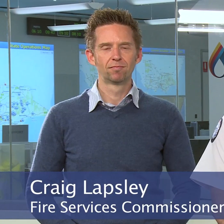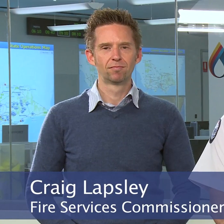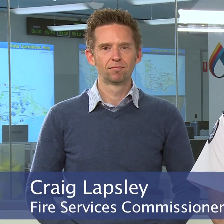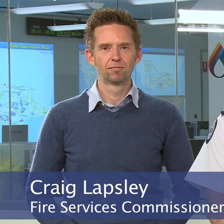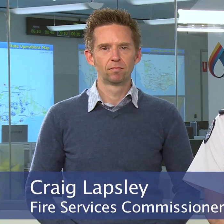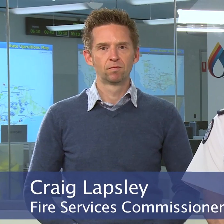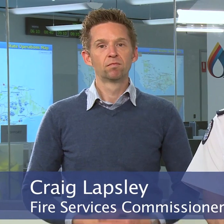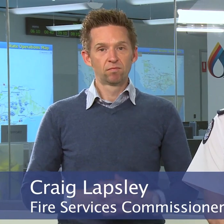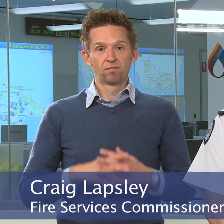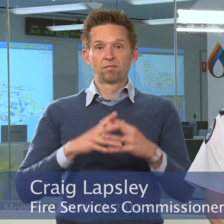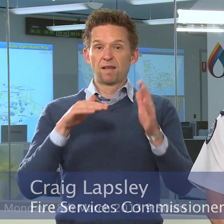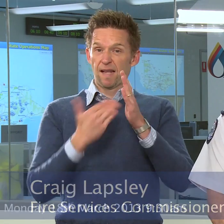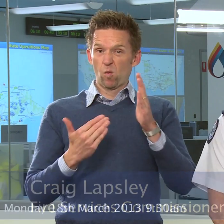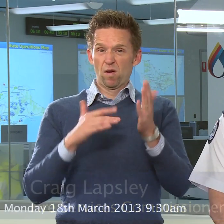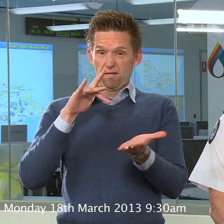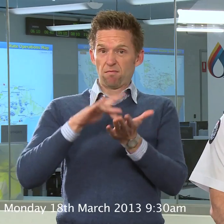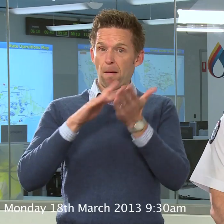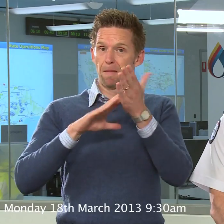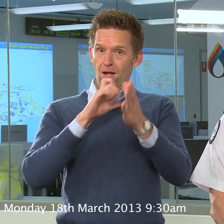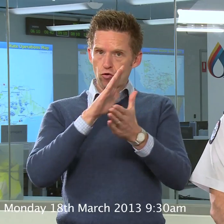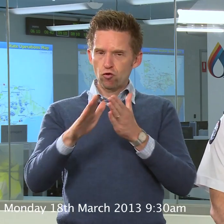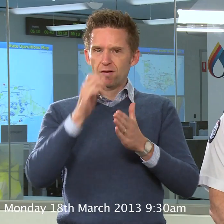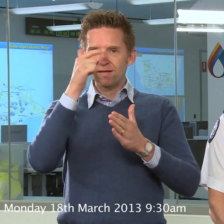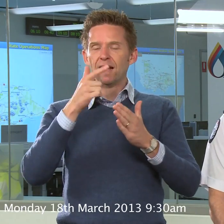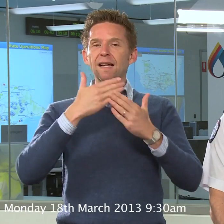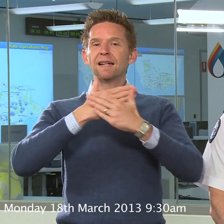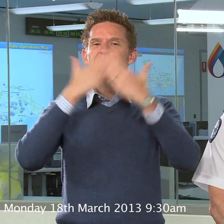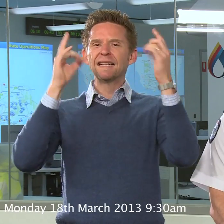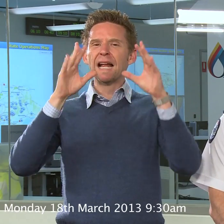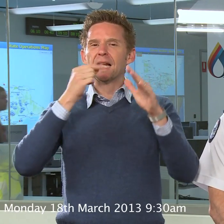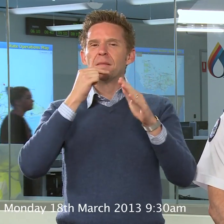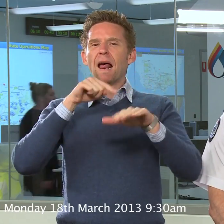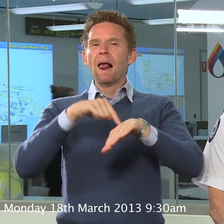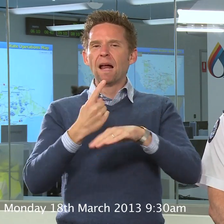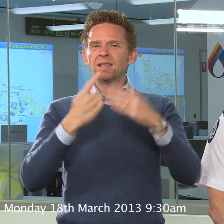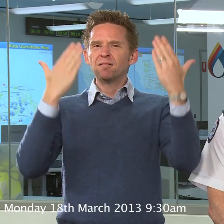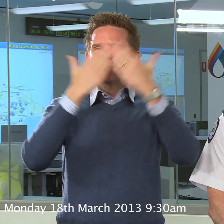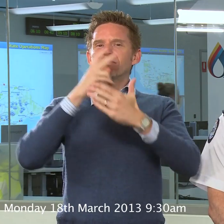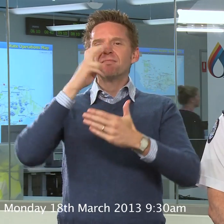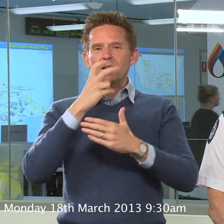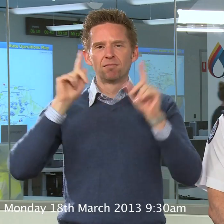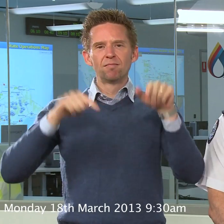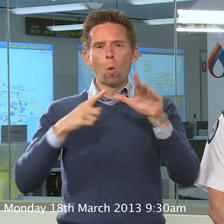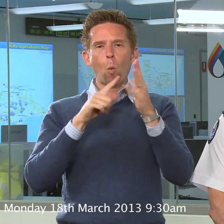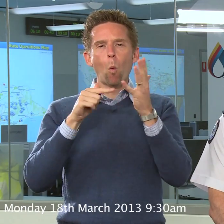We’ve now made it to mid-March, and mid-March sees shorter days. We’ve moved into Autumn weather, however this week again we’ve got the potential